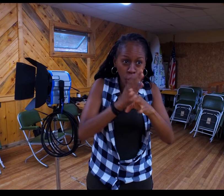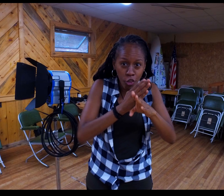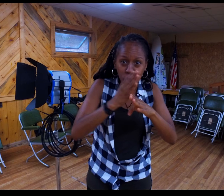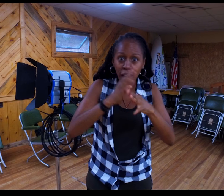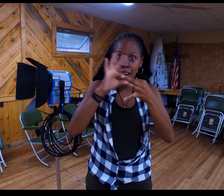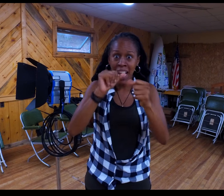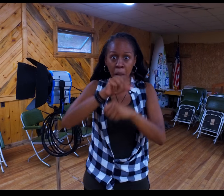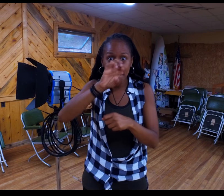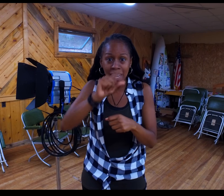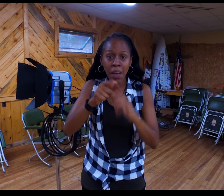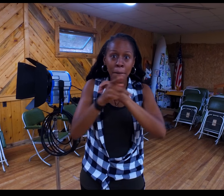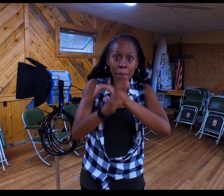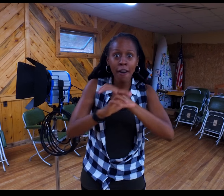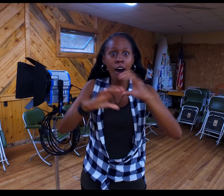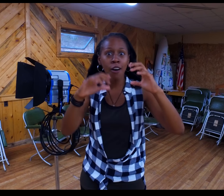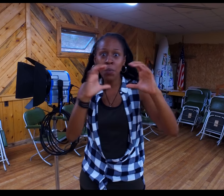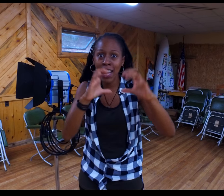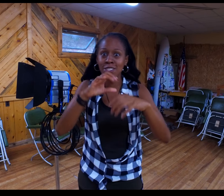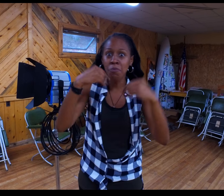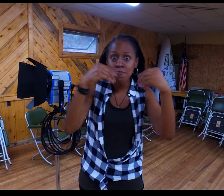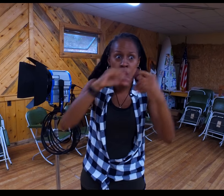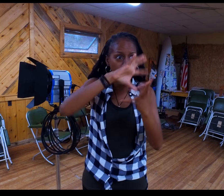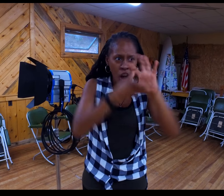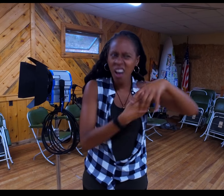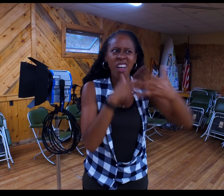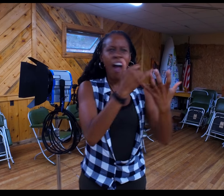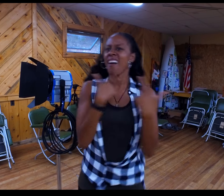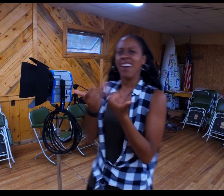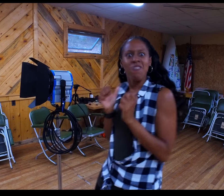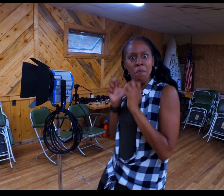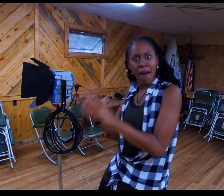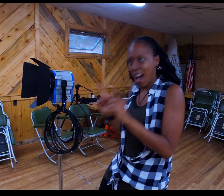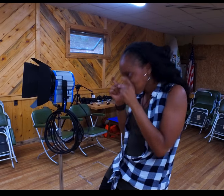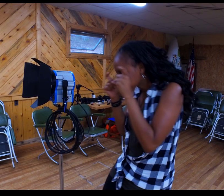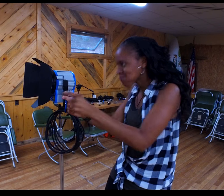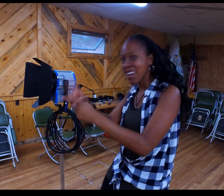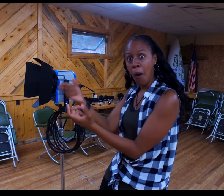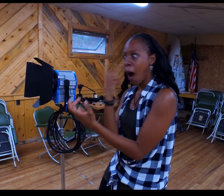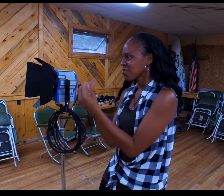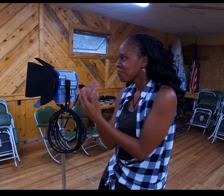to blossom in media, public relations, communications, and marketing. Now, I’m able to give back to the campers and watch them grow!